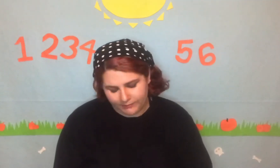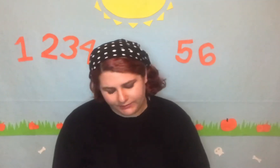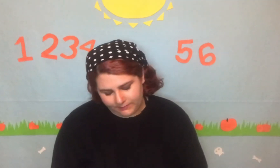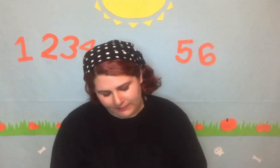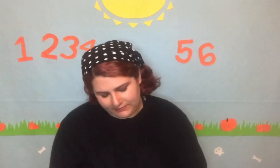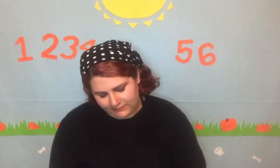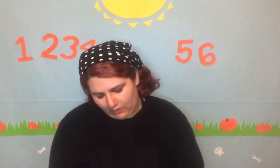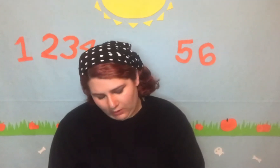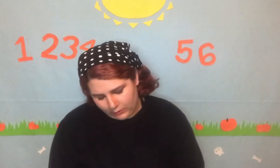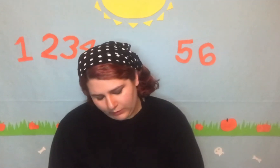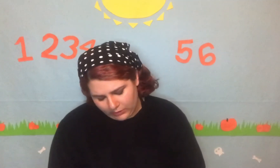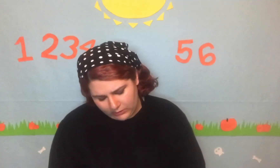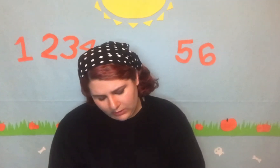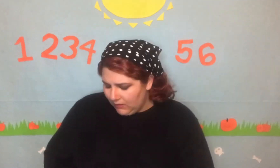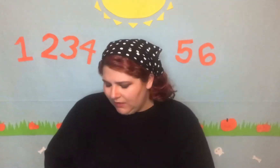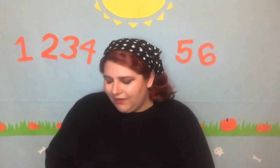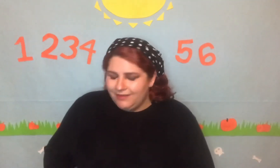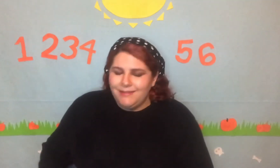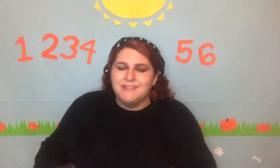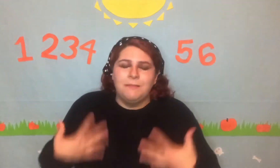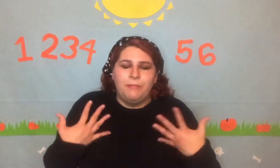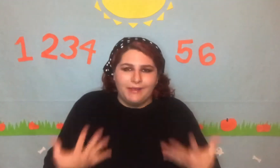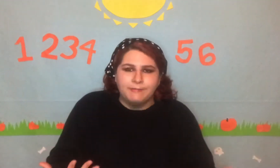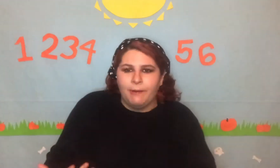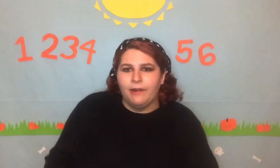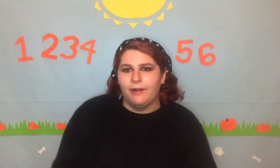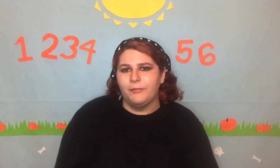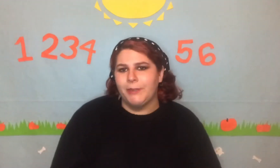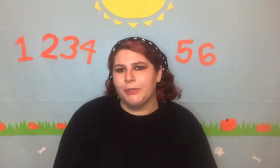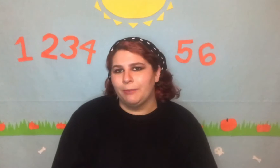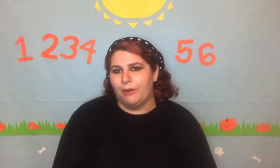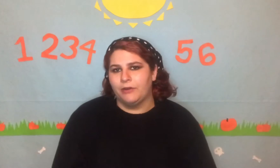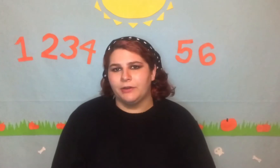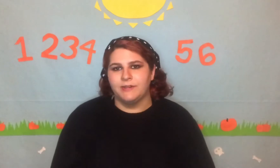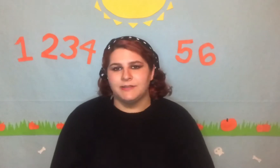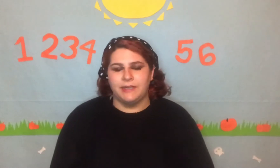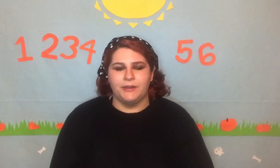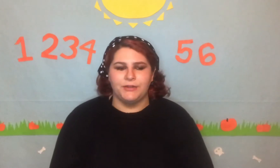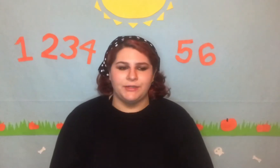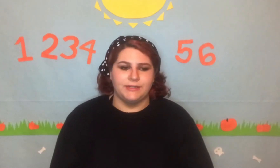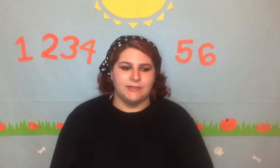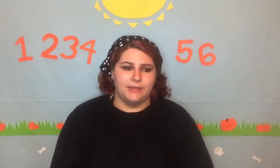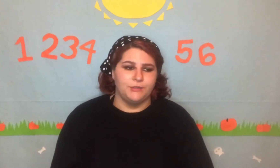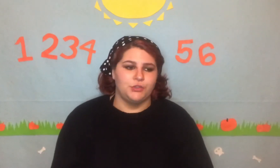but is awkward, and I think that's the best part of Peter Parker as a character is that he's